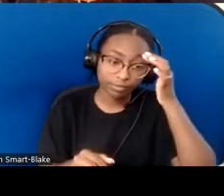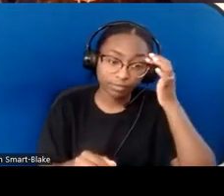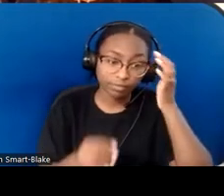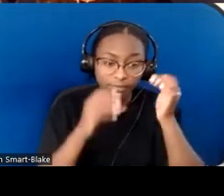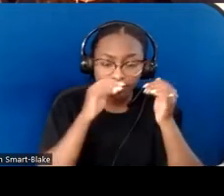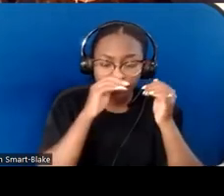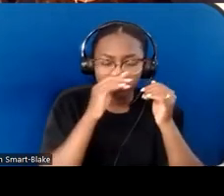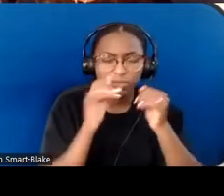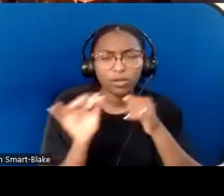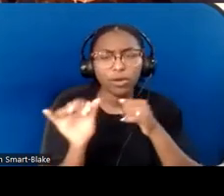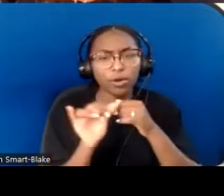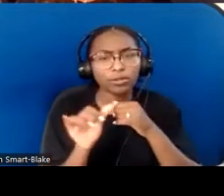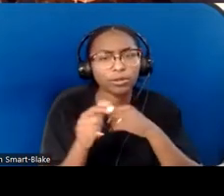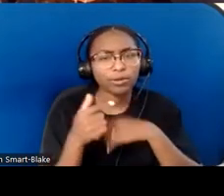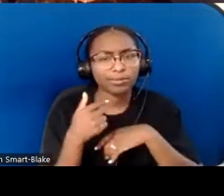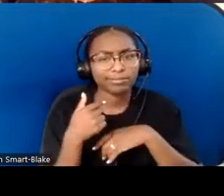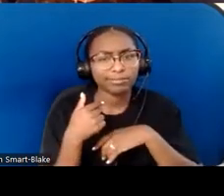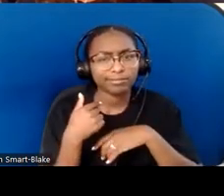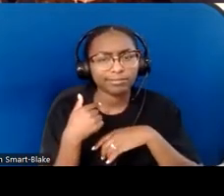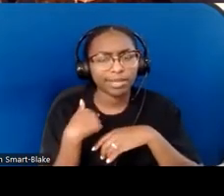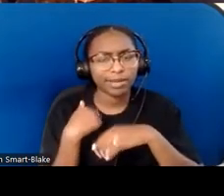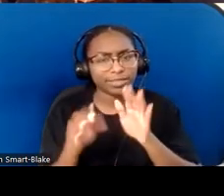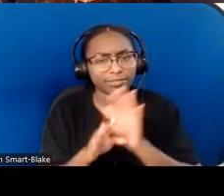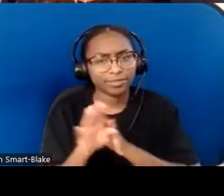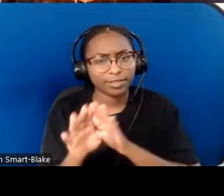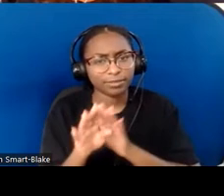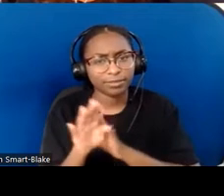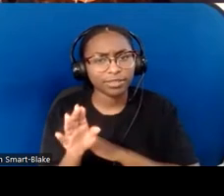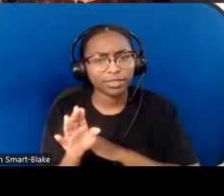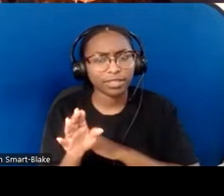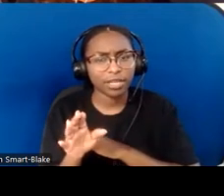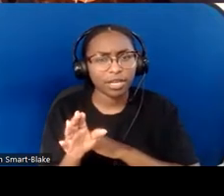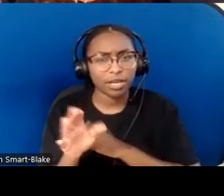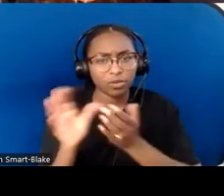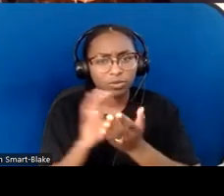for our mission youth study. My advisor was a woman who had been blind for 10 years—